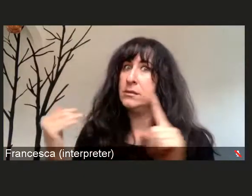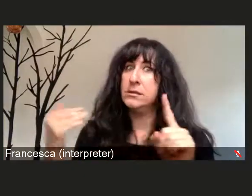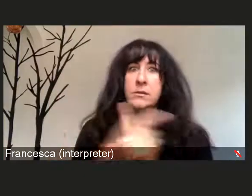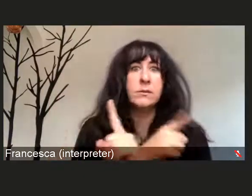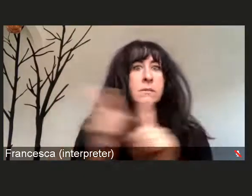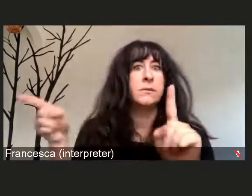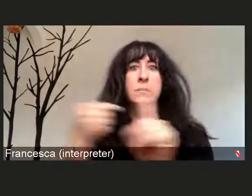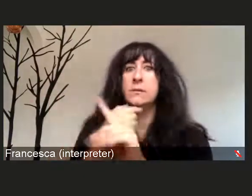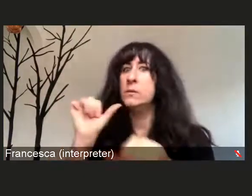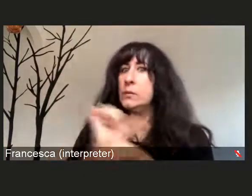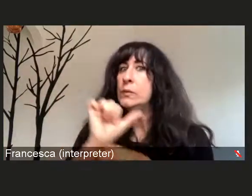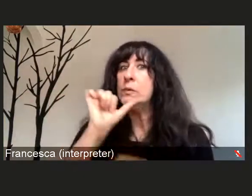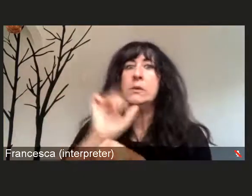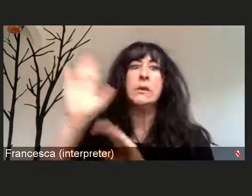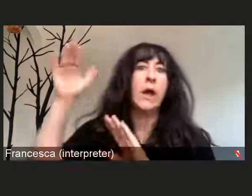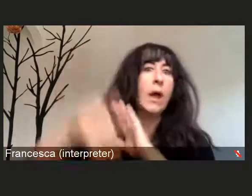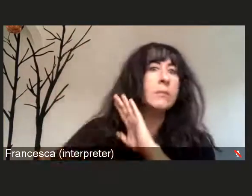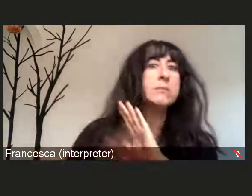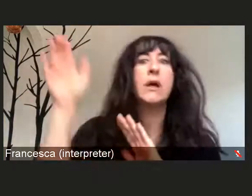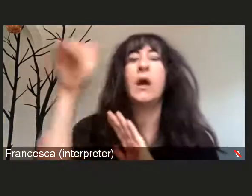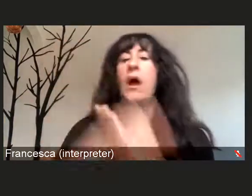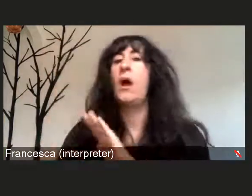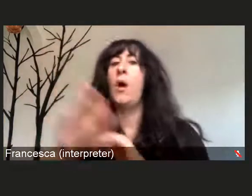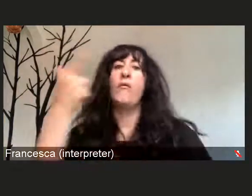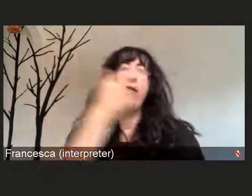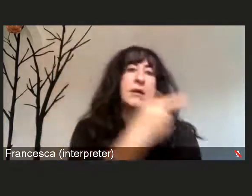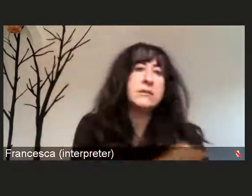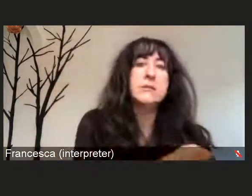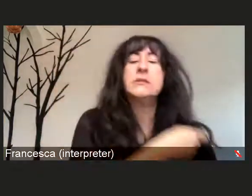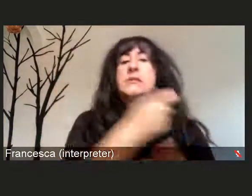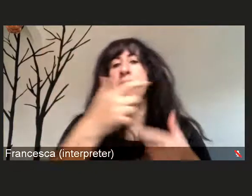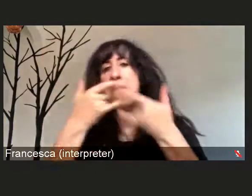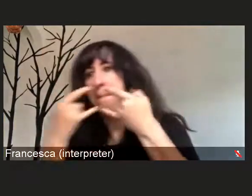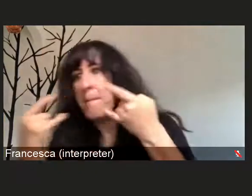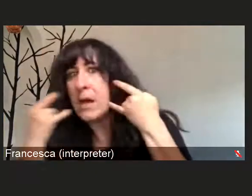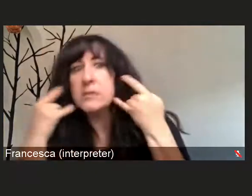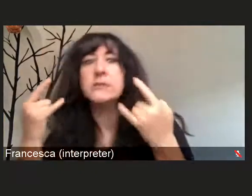and vaccines, and masking, we still find ourselves